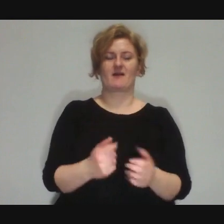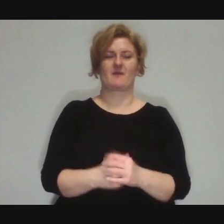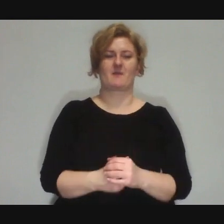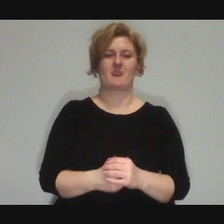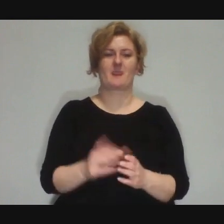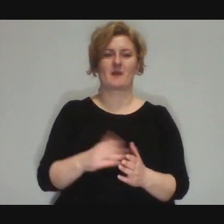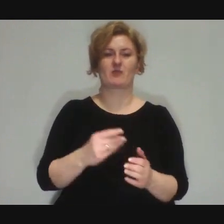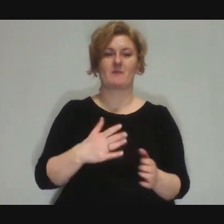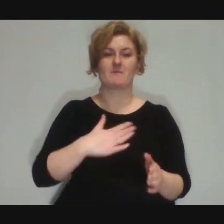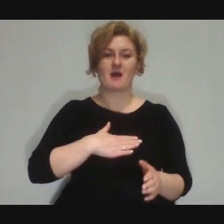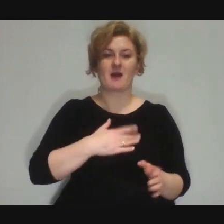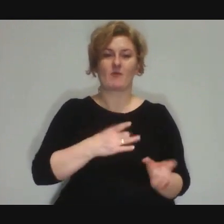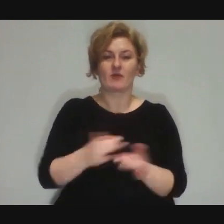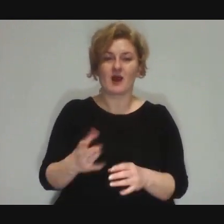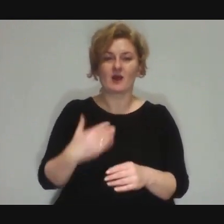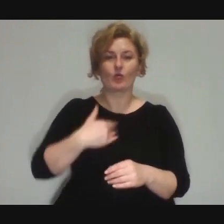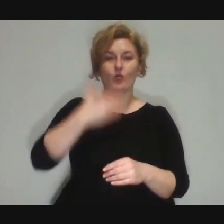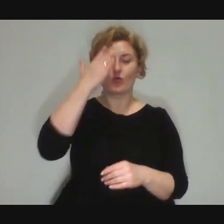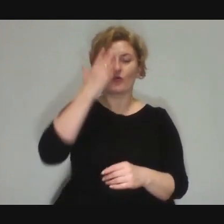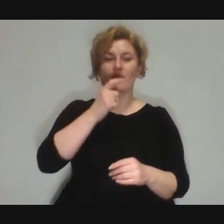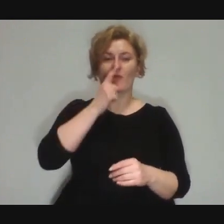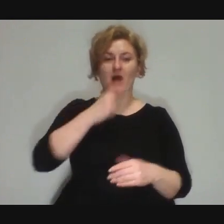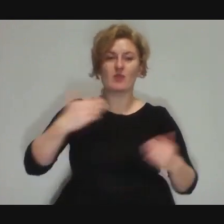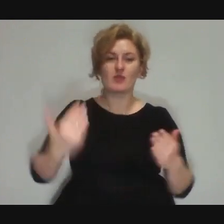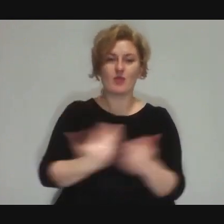"I can do it! I did it! This is the new thing I learned!".